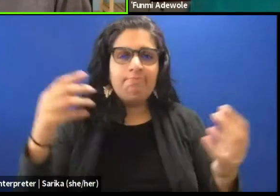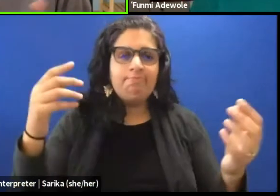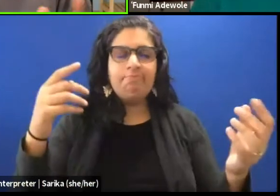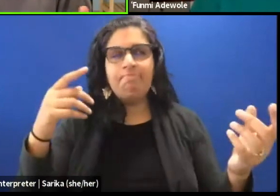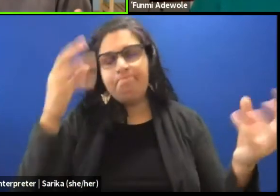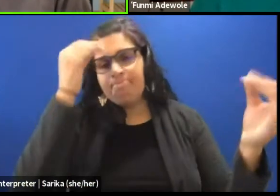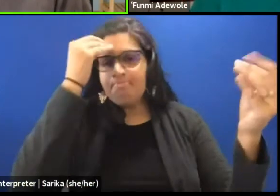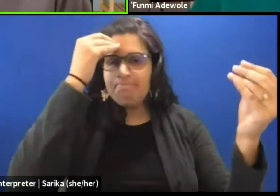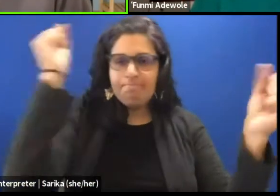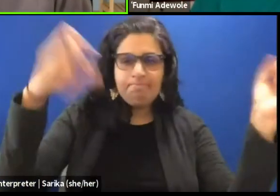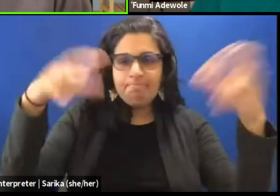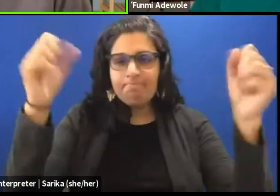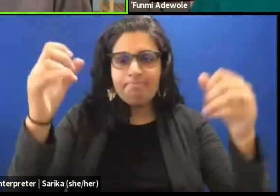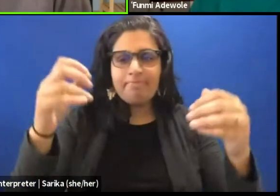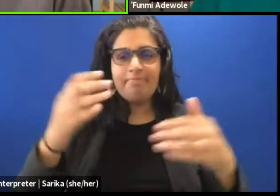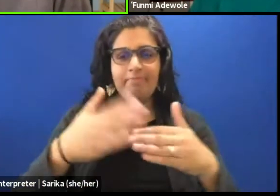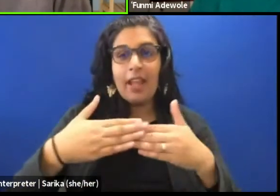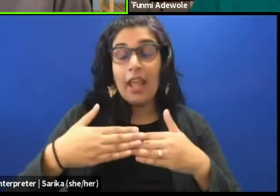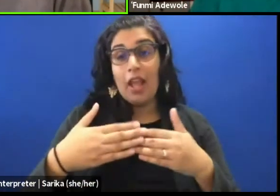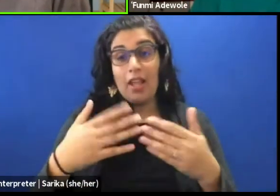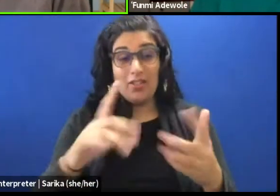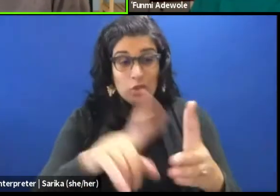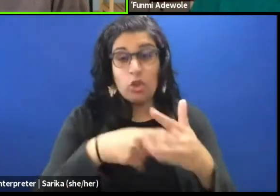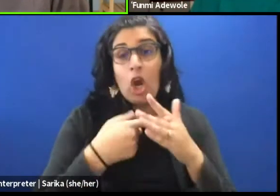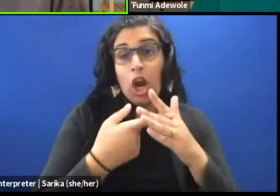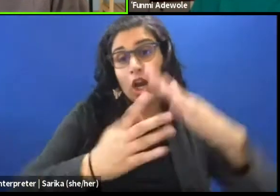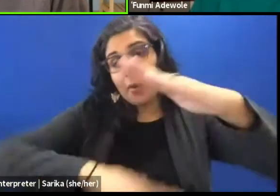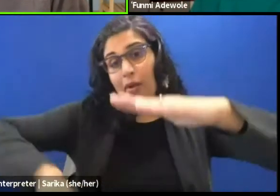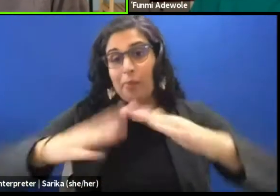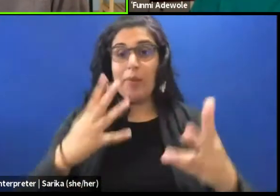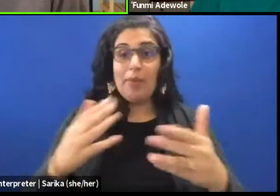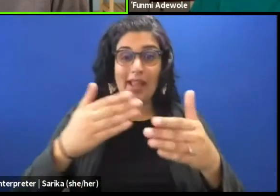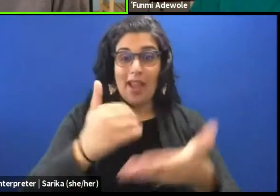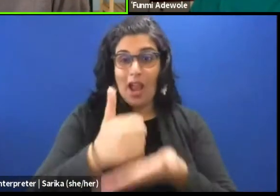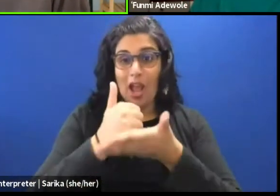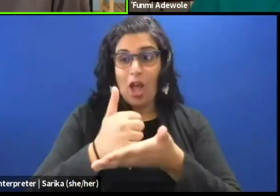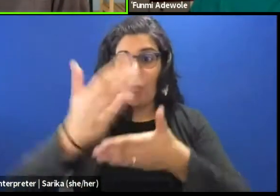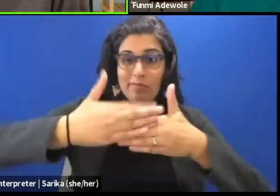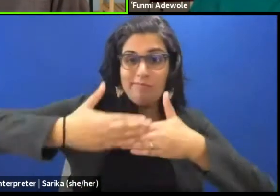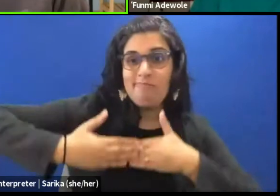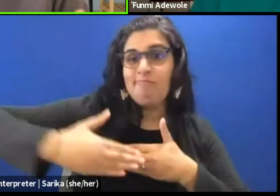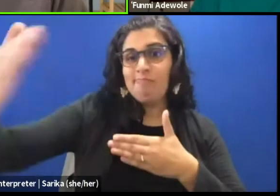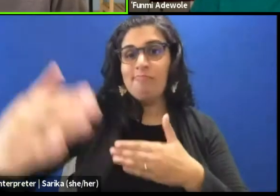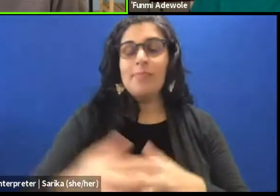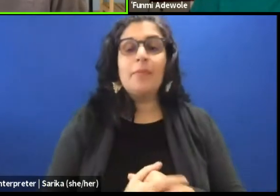with the remaining four episodes. And I think my first question to you, as we get on these journey